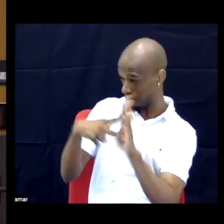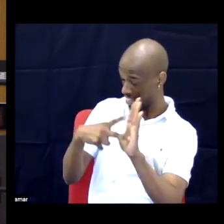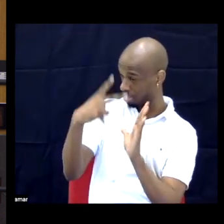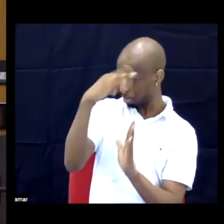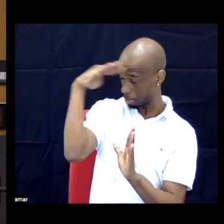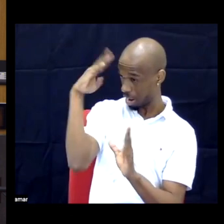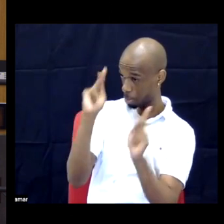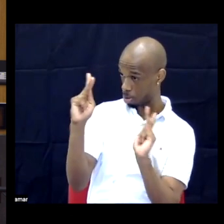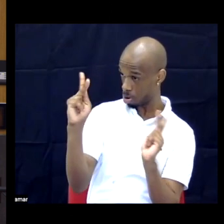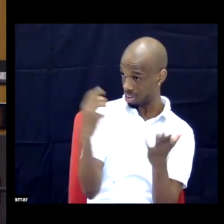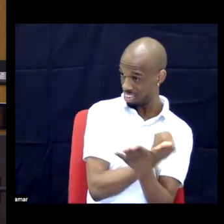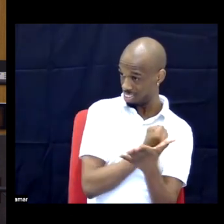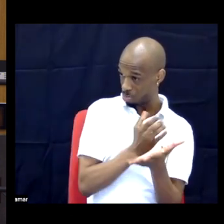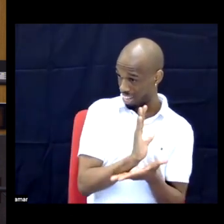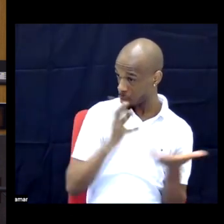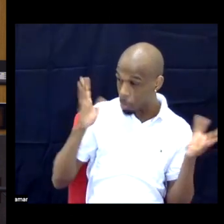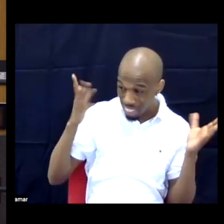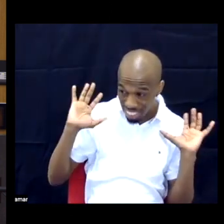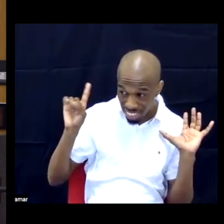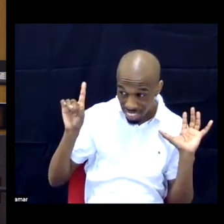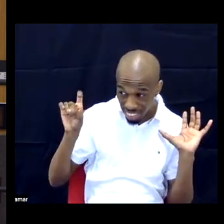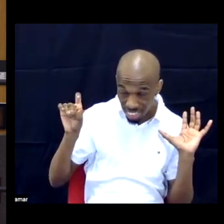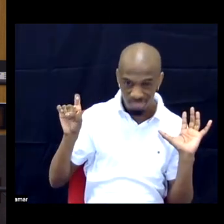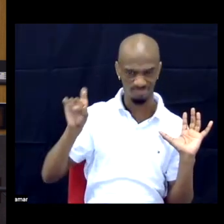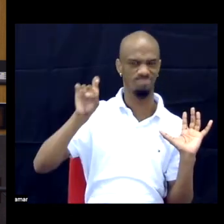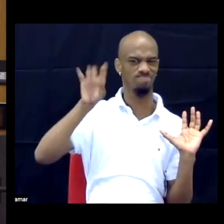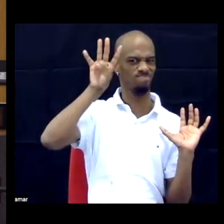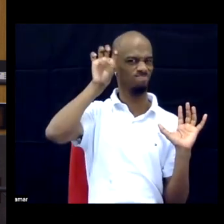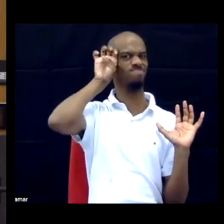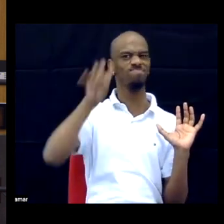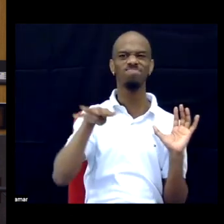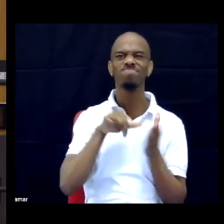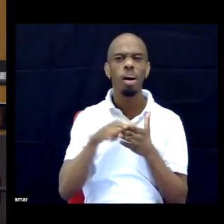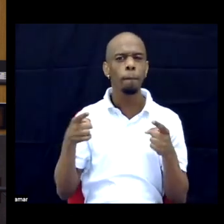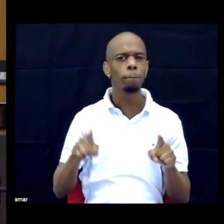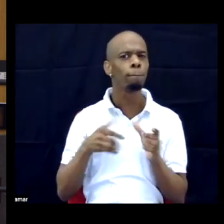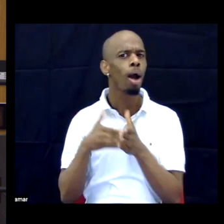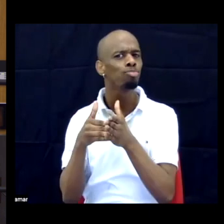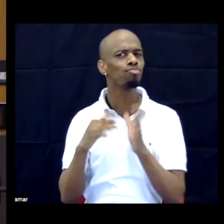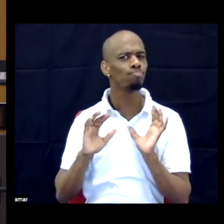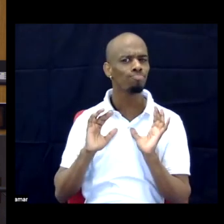And this is a discourse that comes up kind of frequently in the organizing that disabled